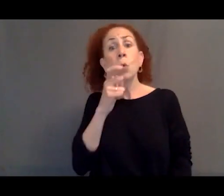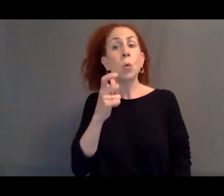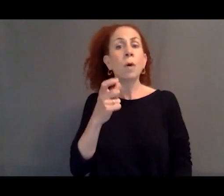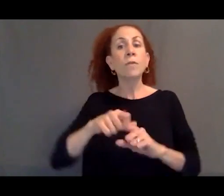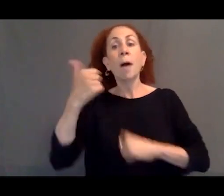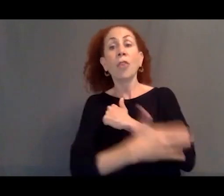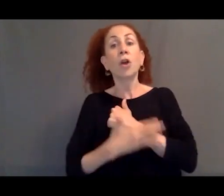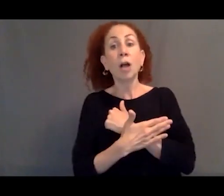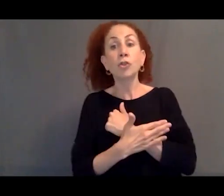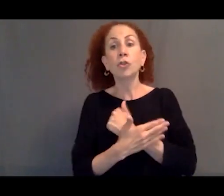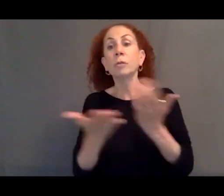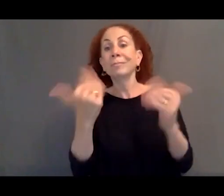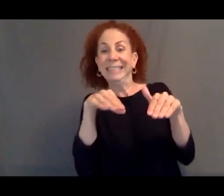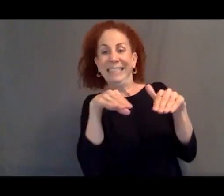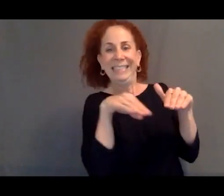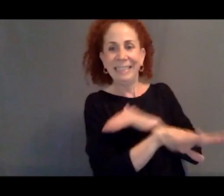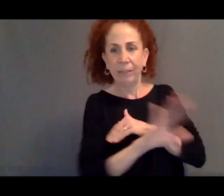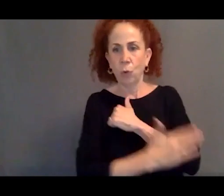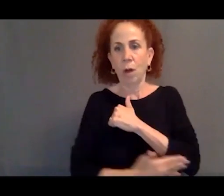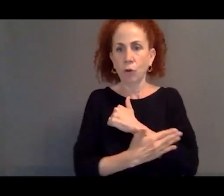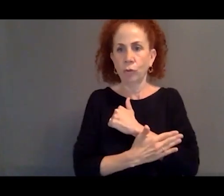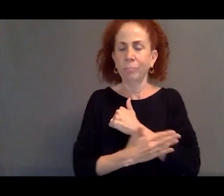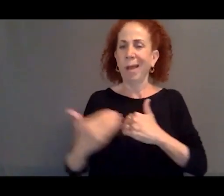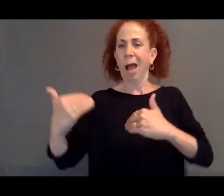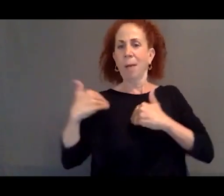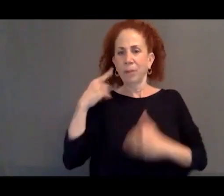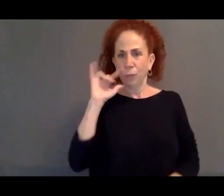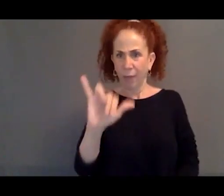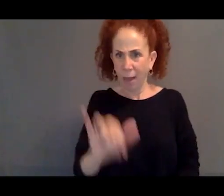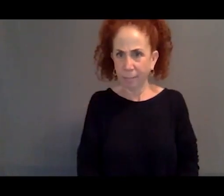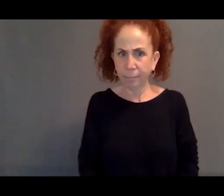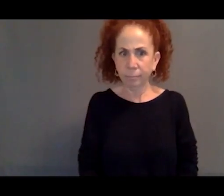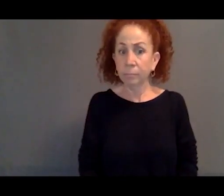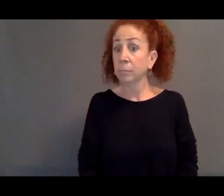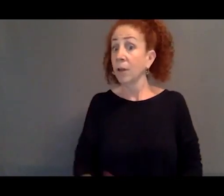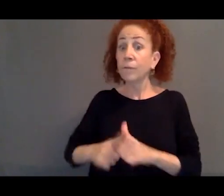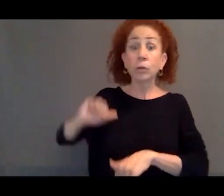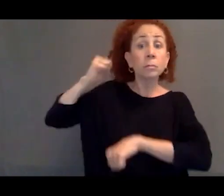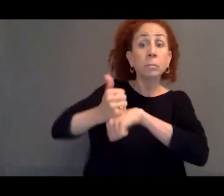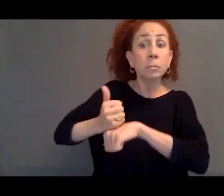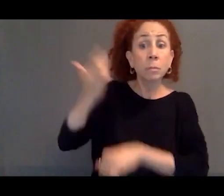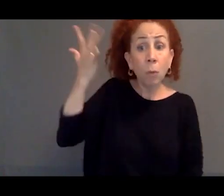Starting point of asylum comes about in the aftermath